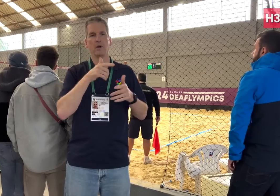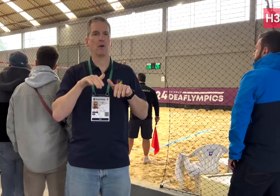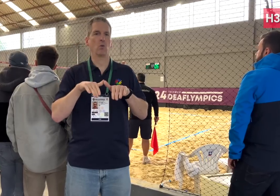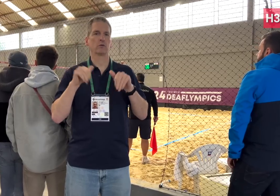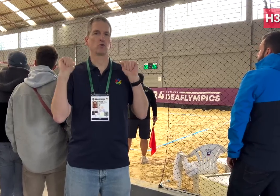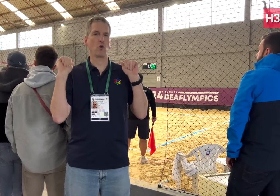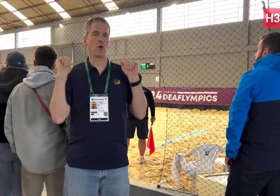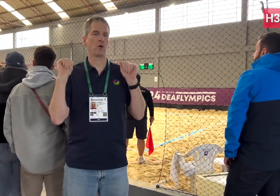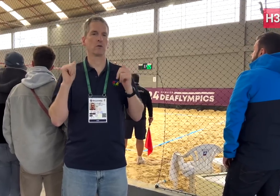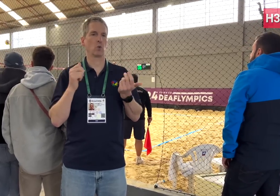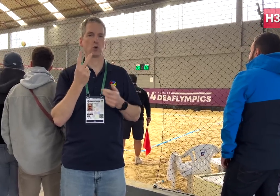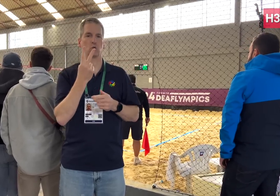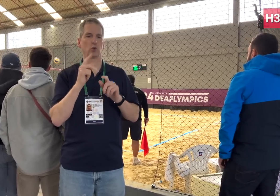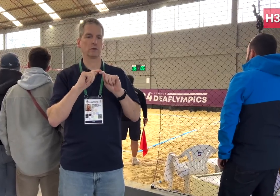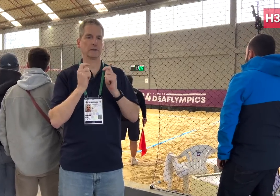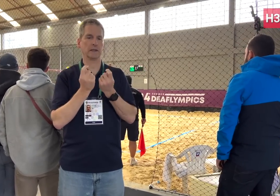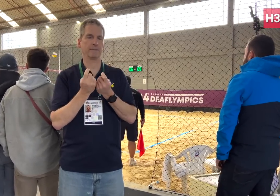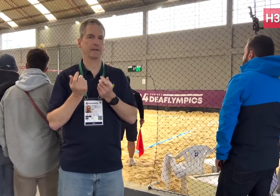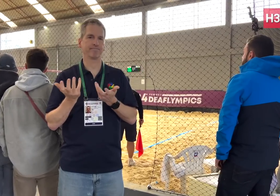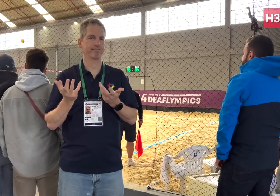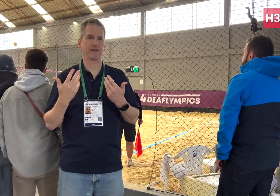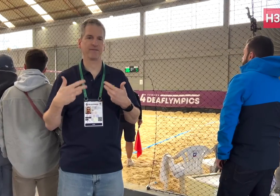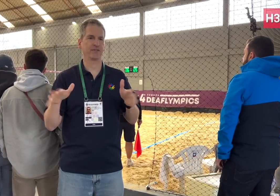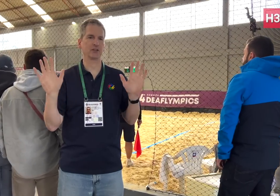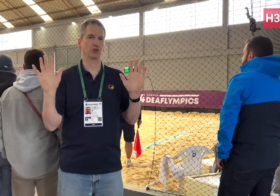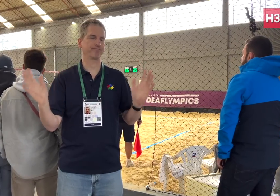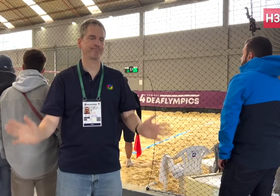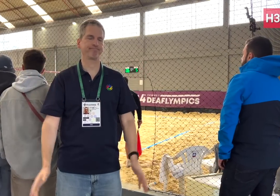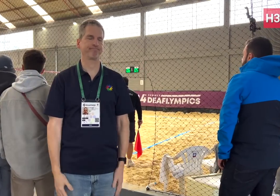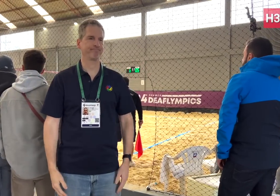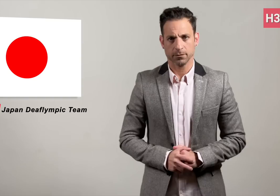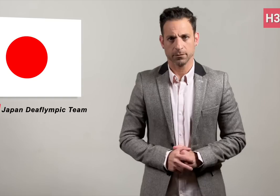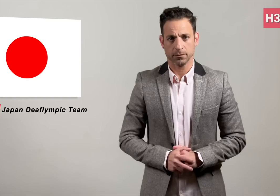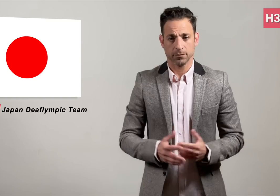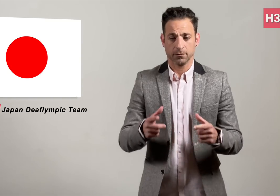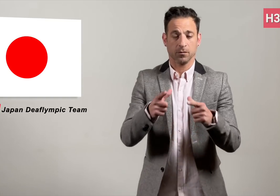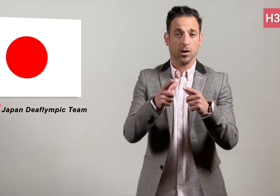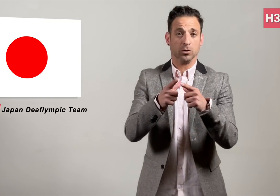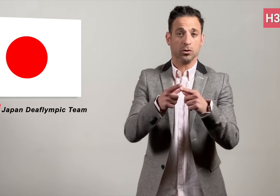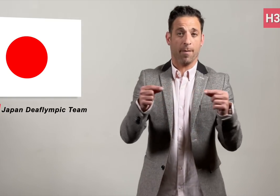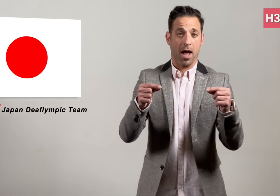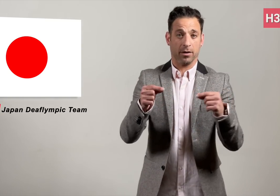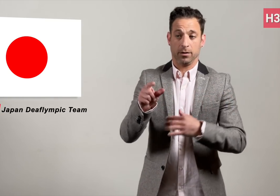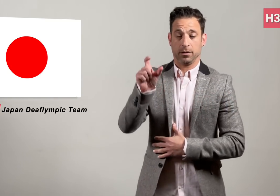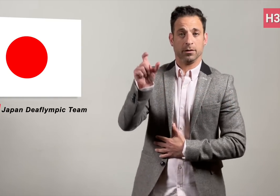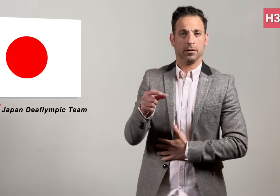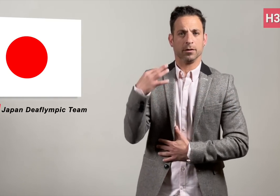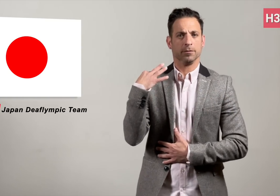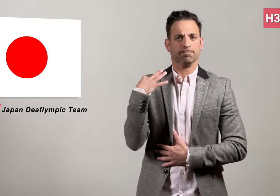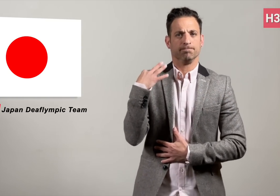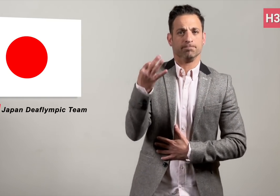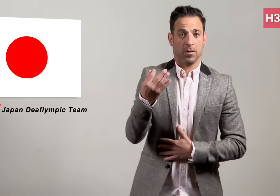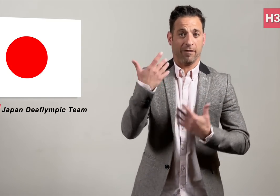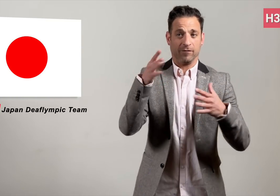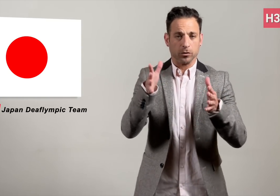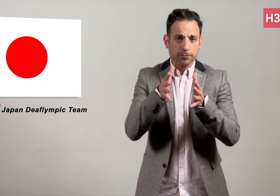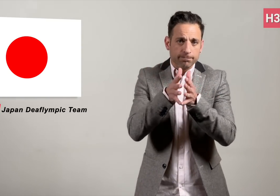they have to withdraw due to COVID. Japanese representatives explained